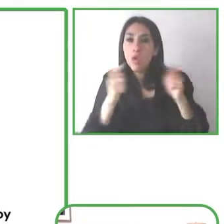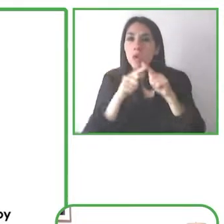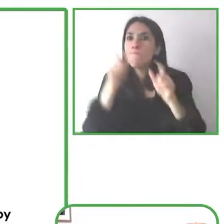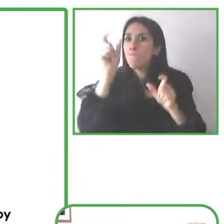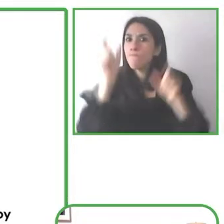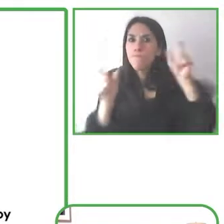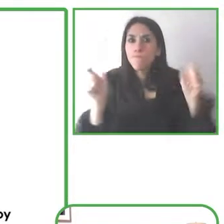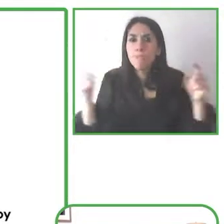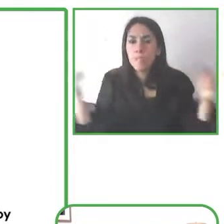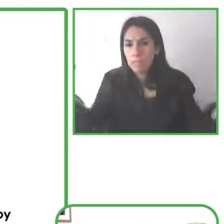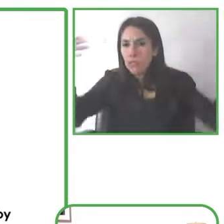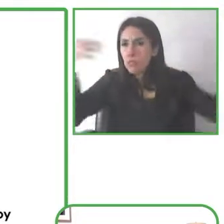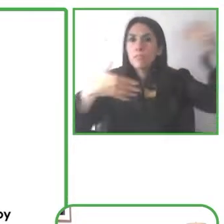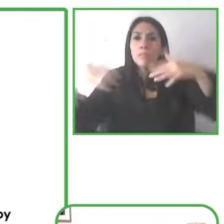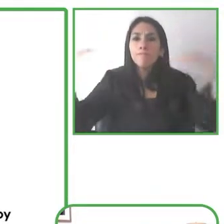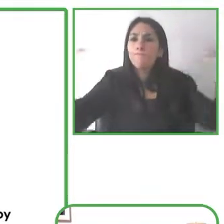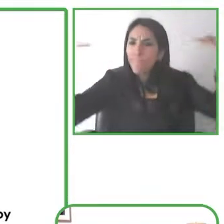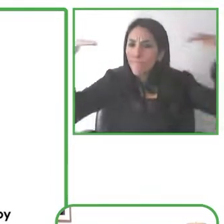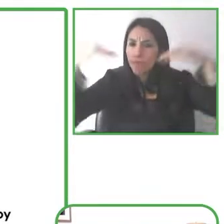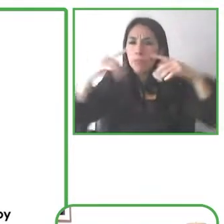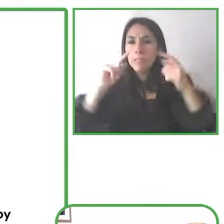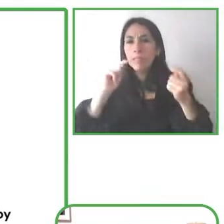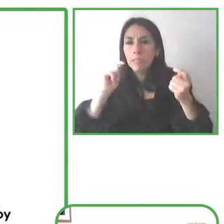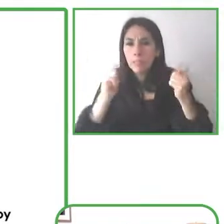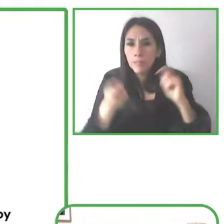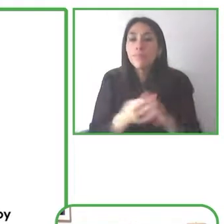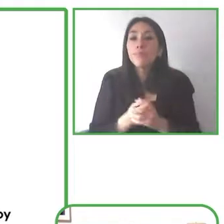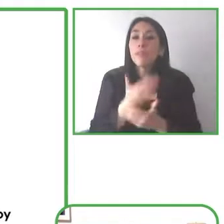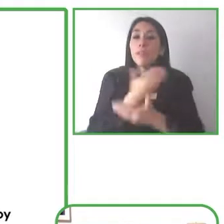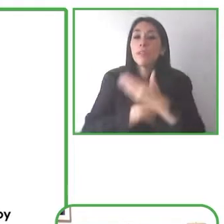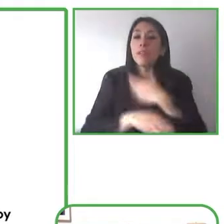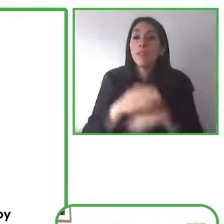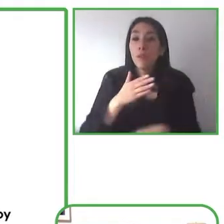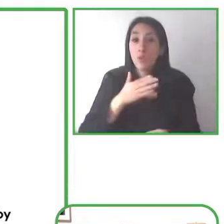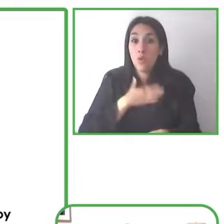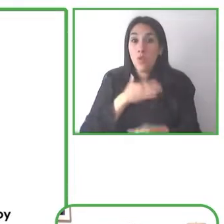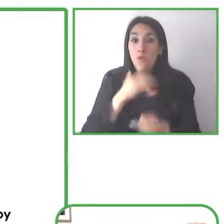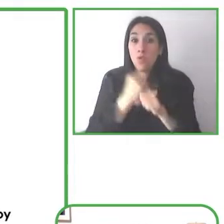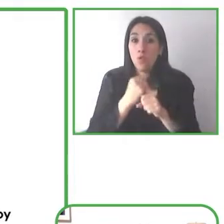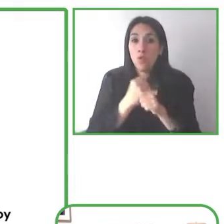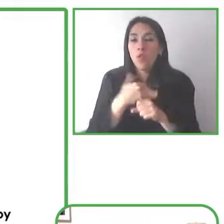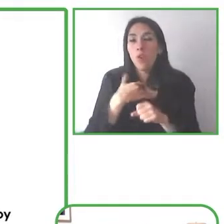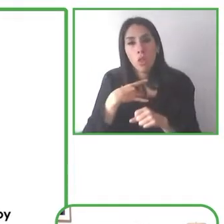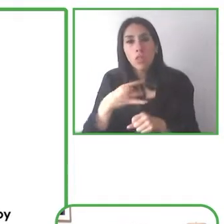So of course, that's just one story like my personal story of my experience with